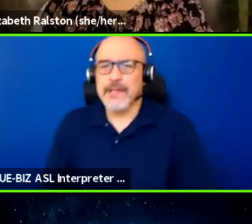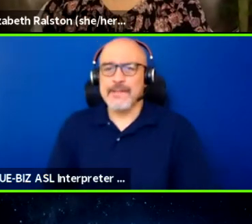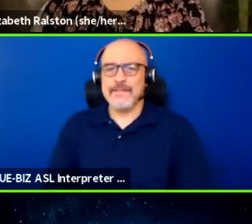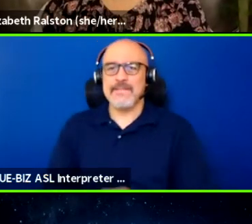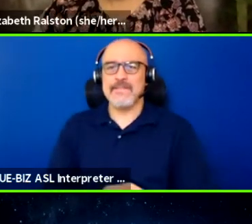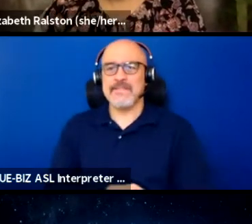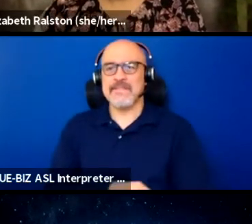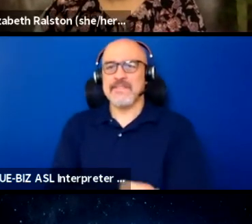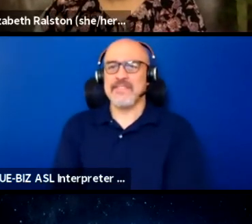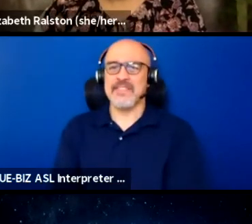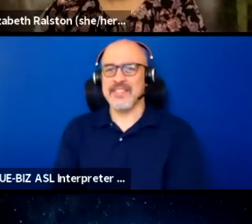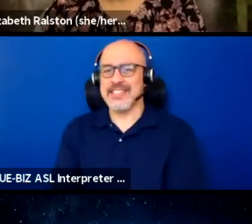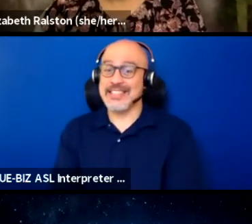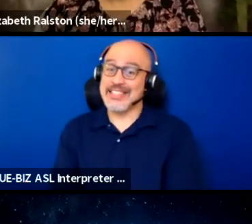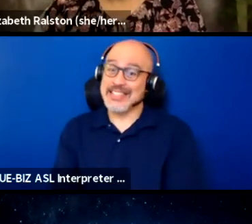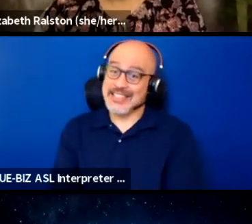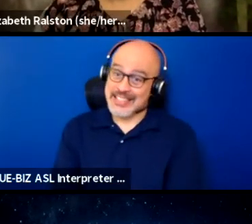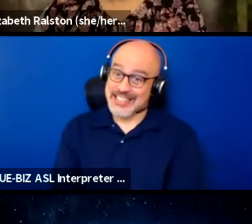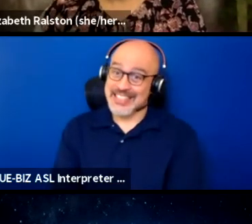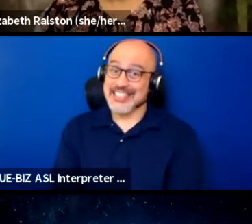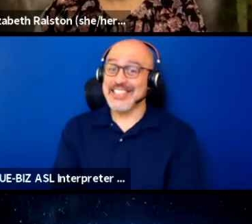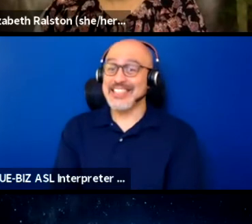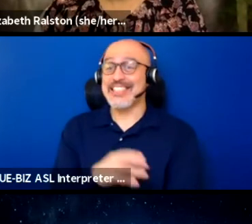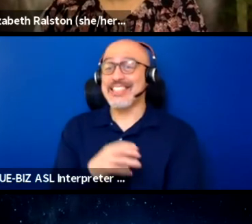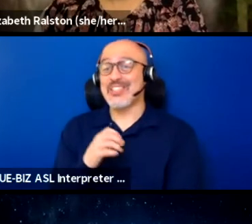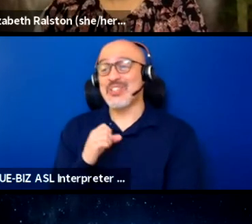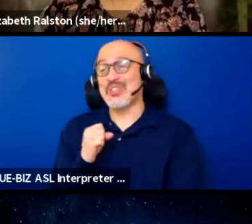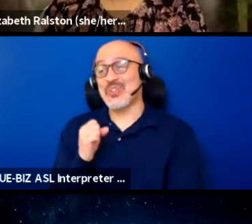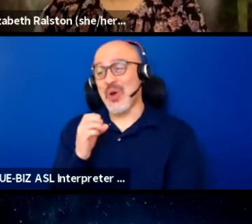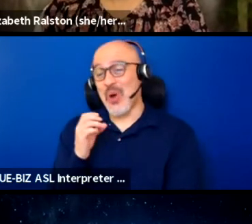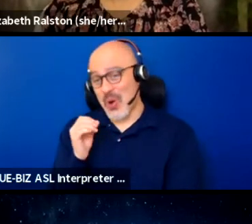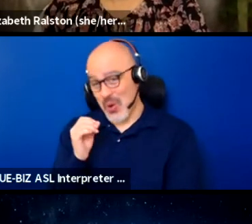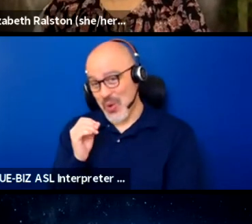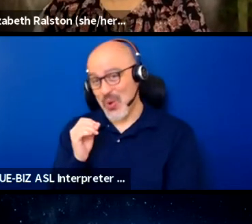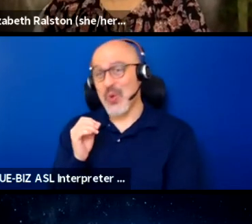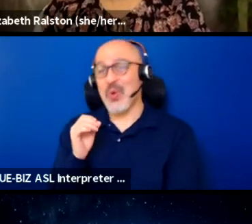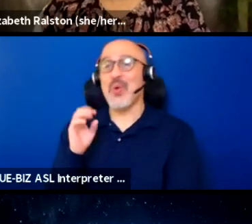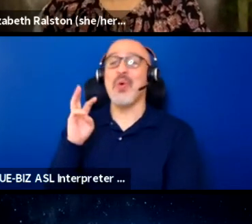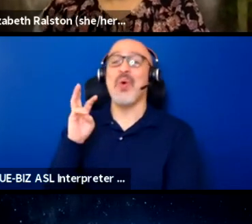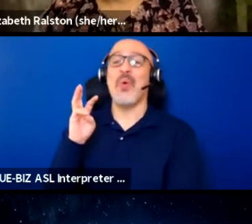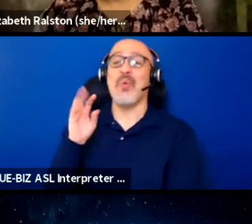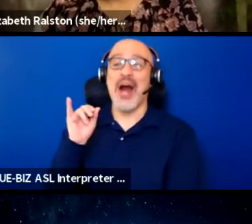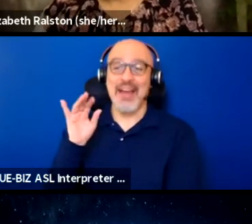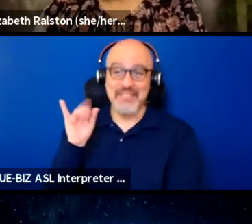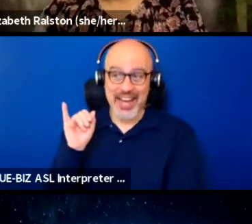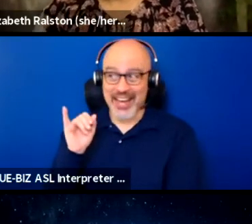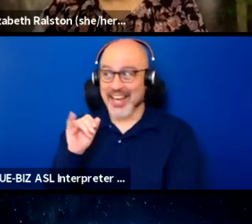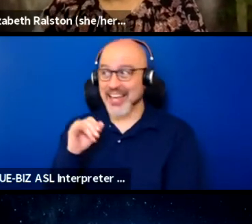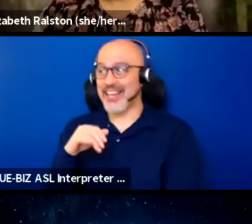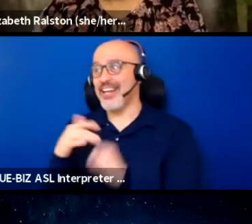So, yeah, in terms of like, wifi instability and technological inequity,